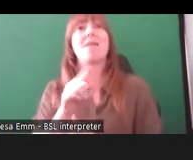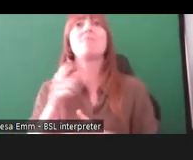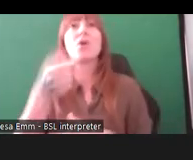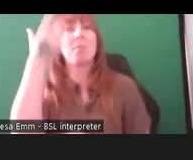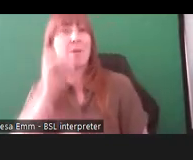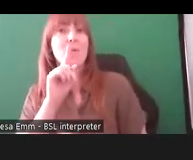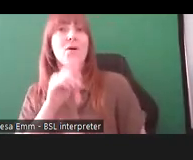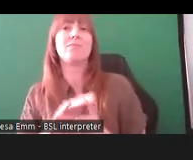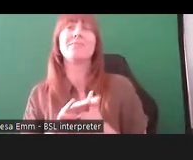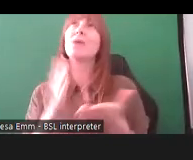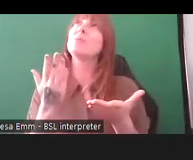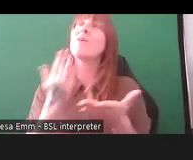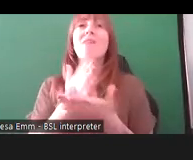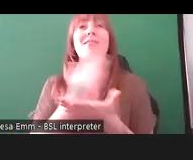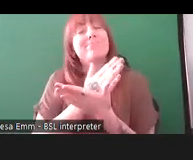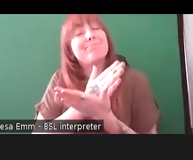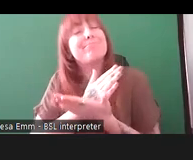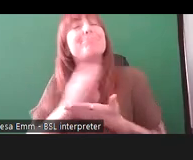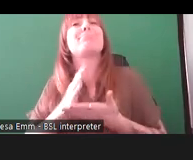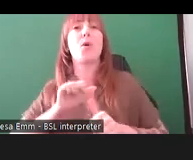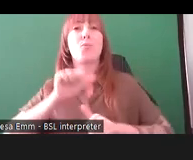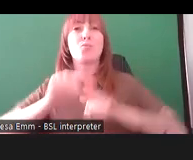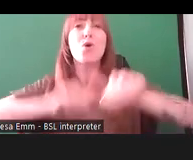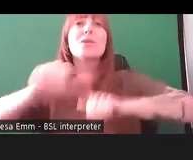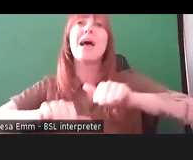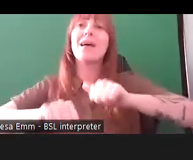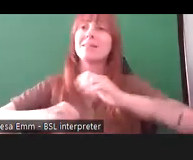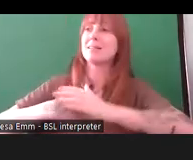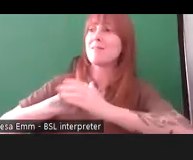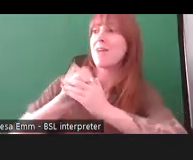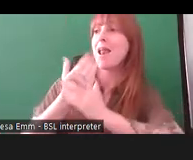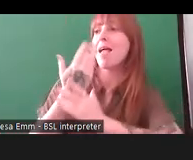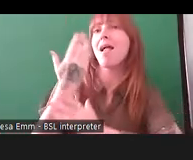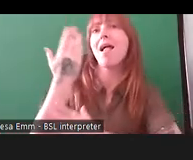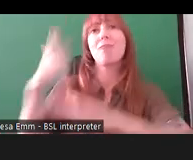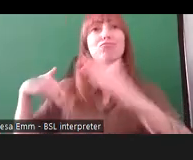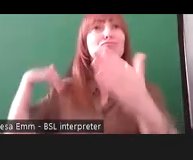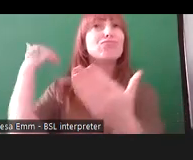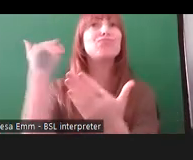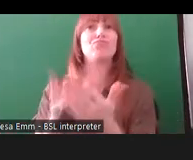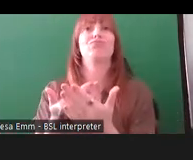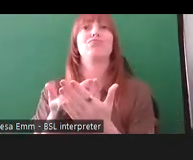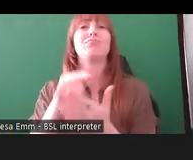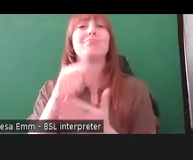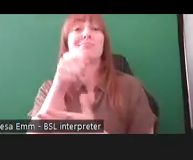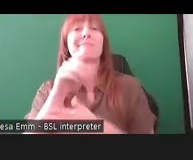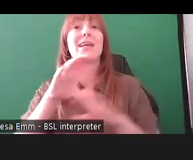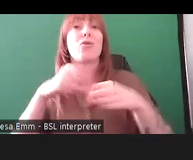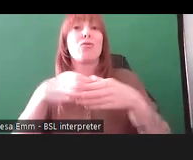organic process and it's developed over time with the group of people we've been working alongside,